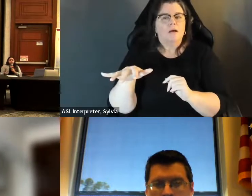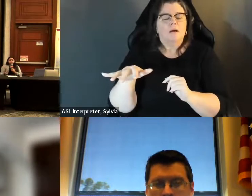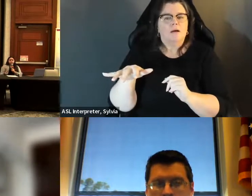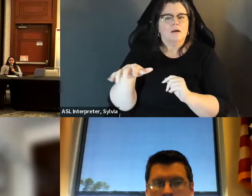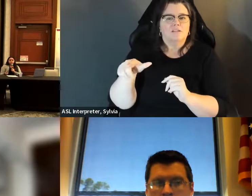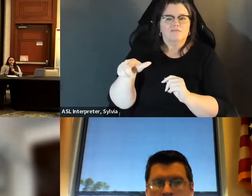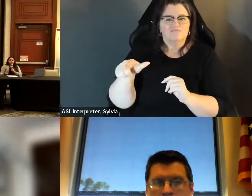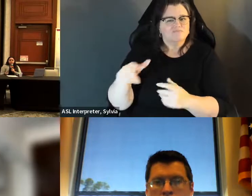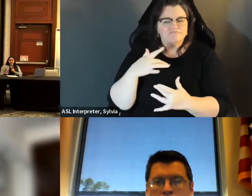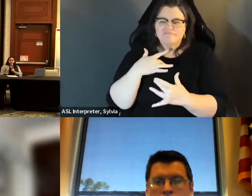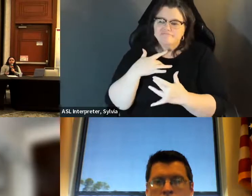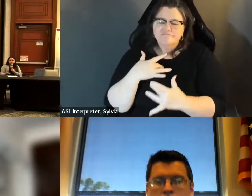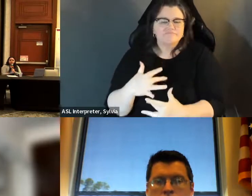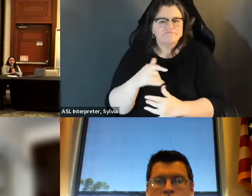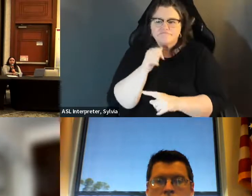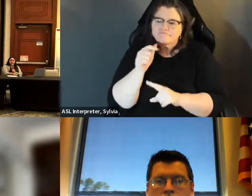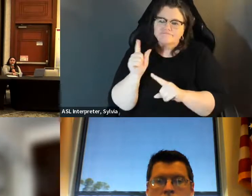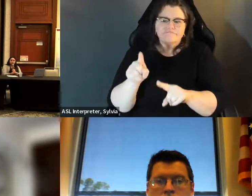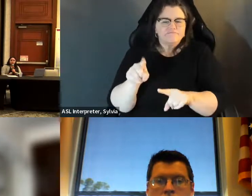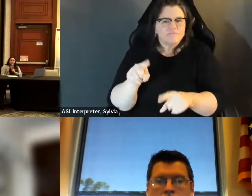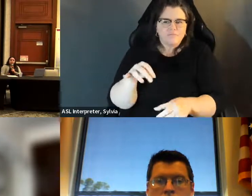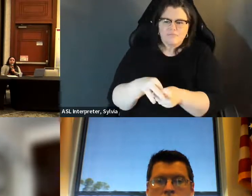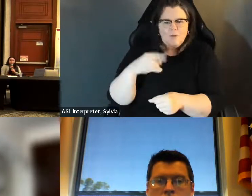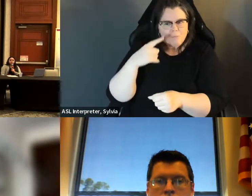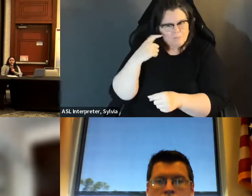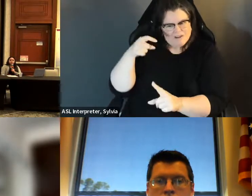individuals with disabilities are That you can't get without that Id. So a passport, or is really uncommon one, if you don't already, And and these are all things that we assist with individuals being able to obtain and then one that I did not go over is individual yeah, disabilities are more less likely to turn out to